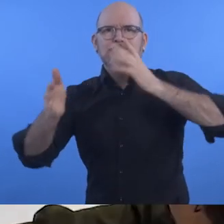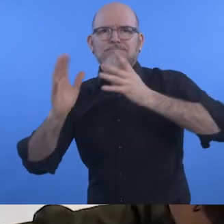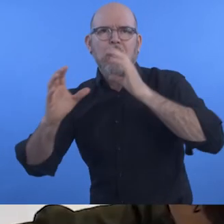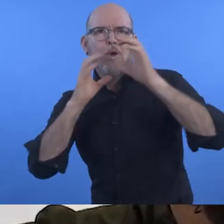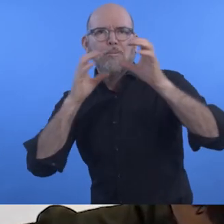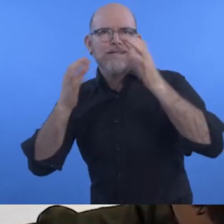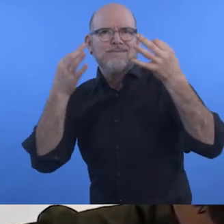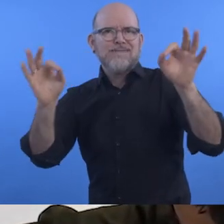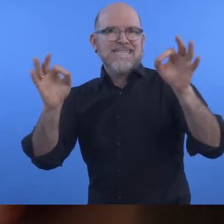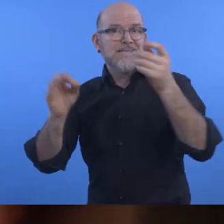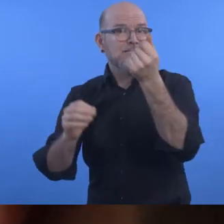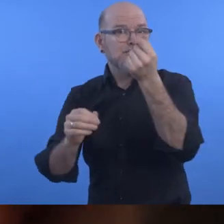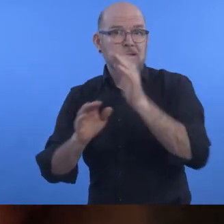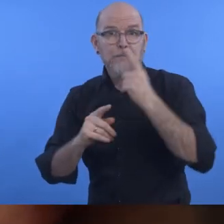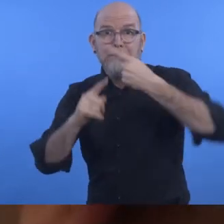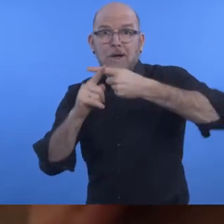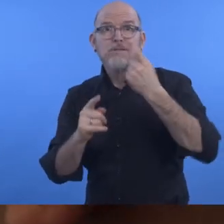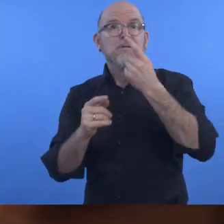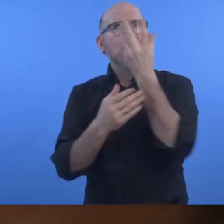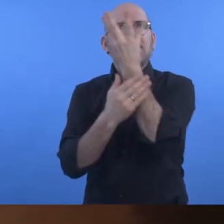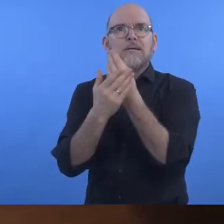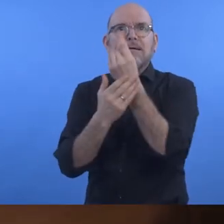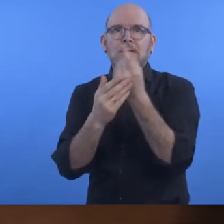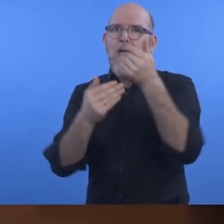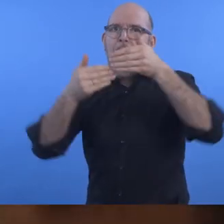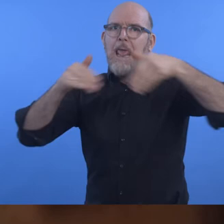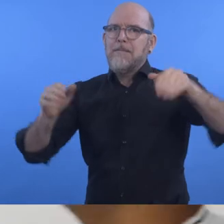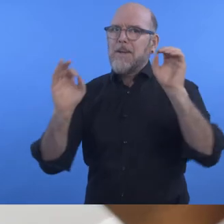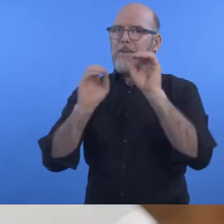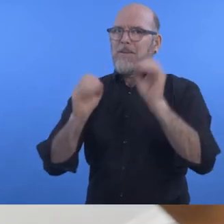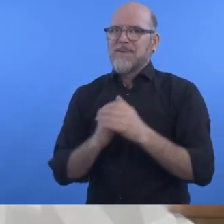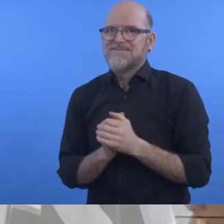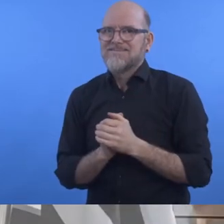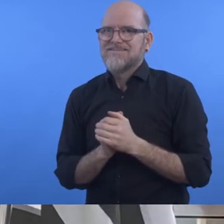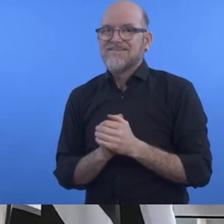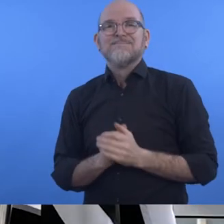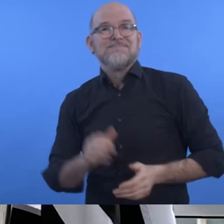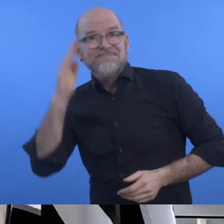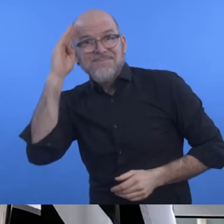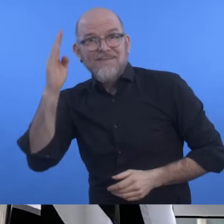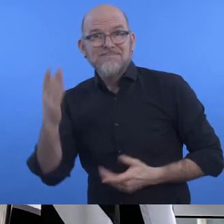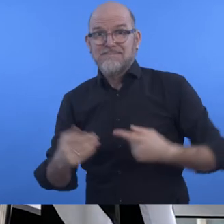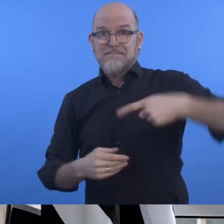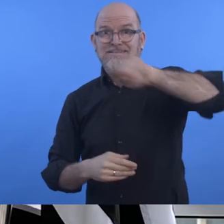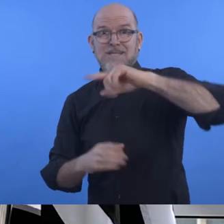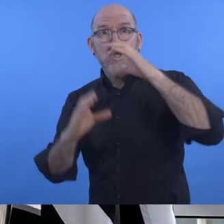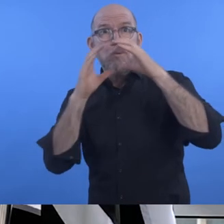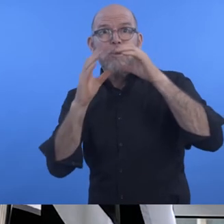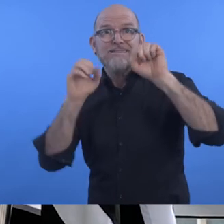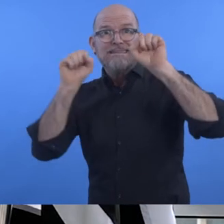for free and also without affecting their data download limit. Silvia Grecco: “Therefore, in order to enable communication